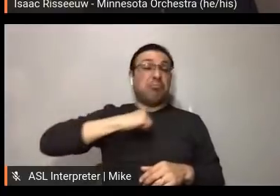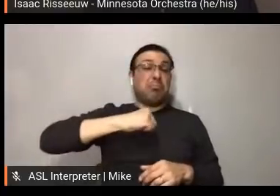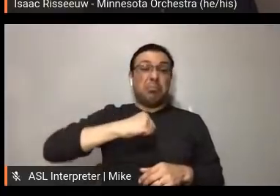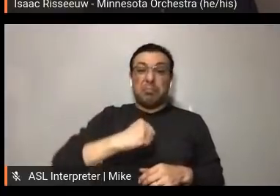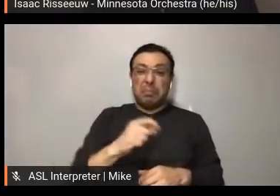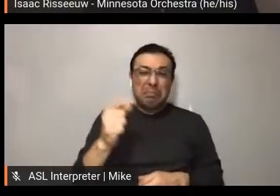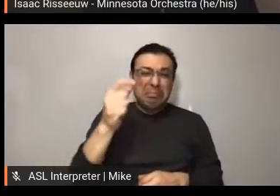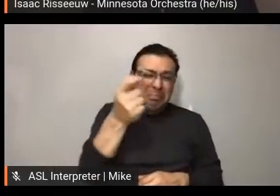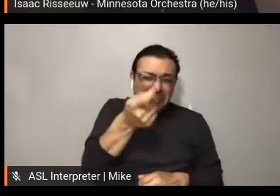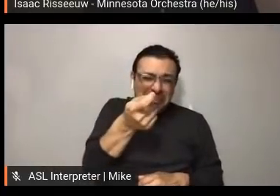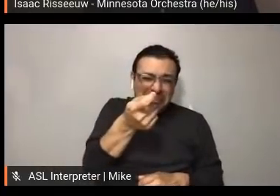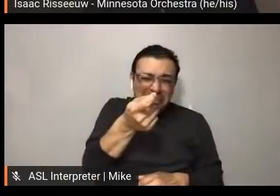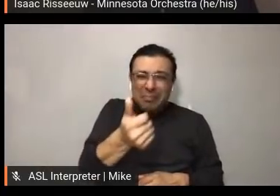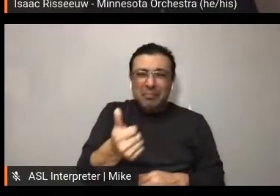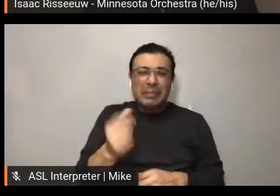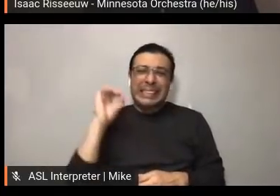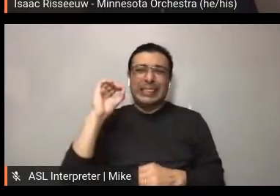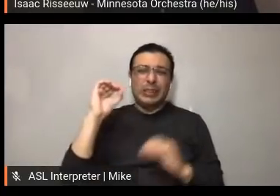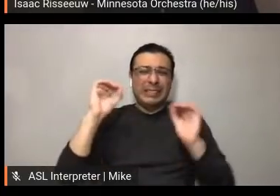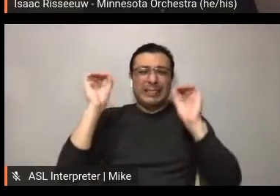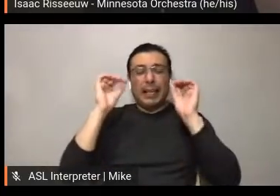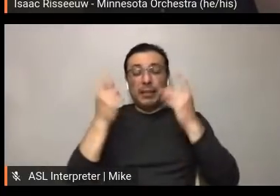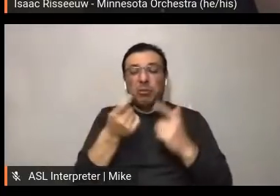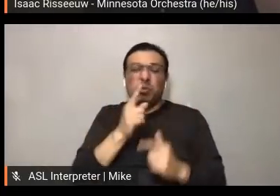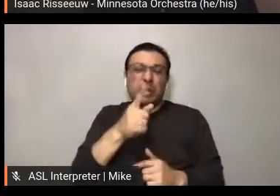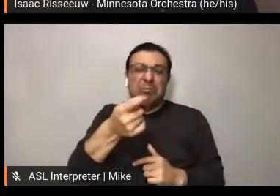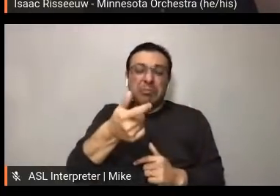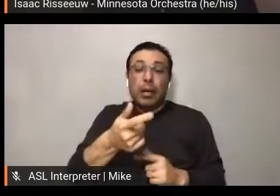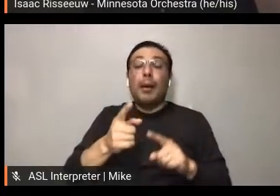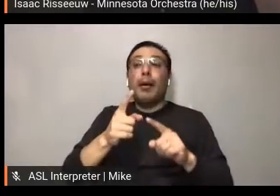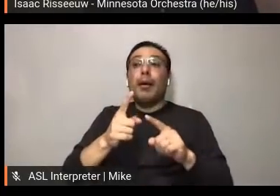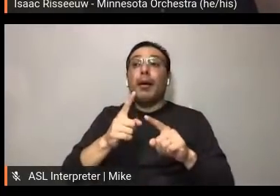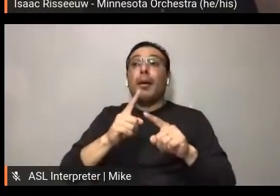say, just even in a vacuum, it's our responsibility. As an arts organization,